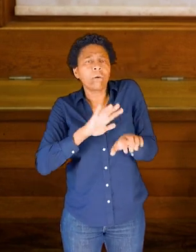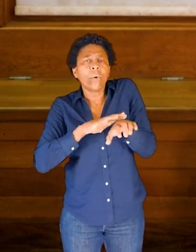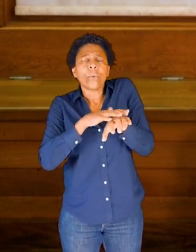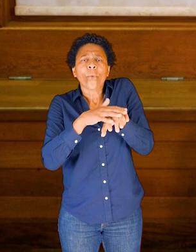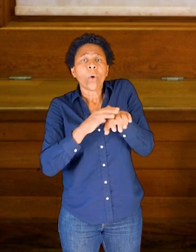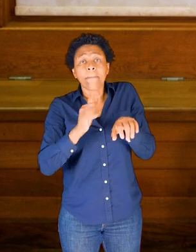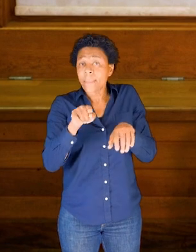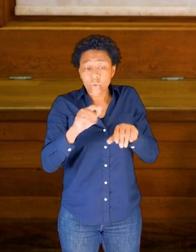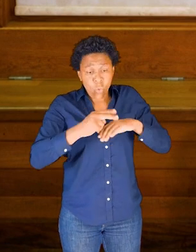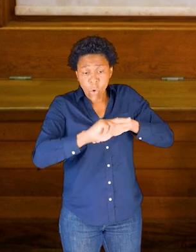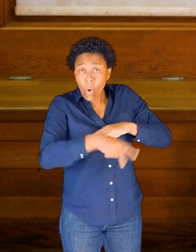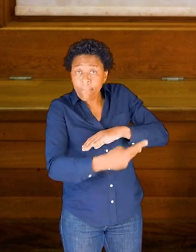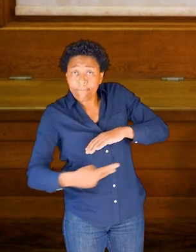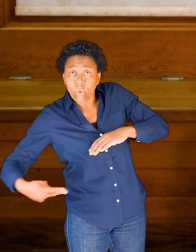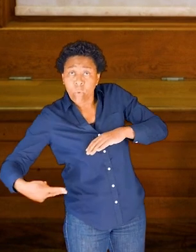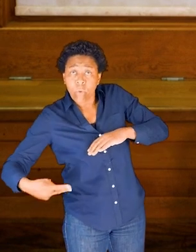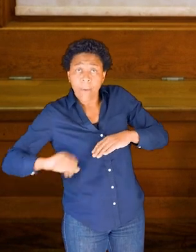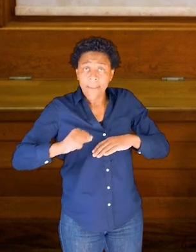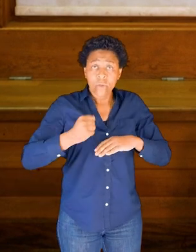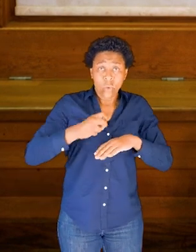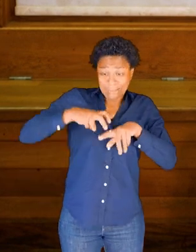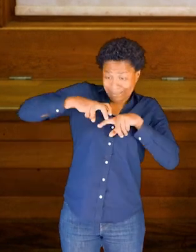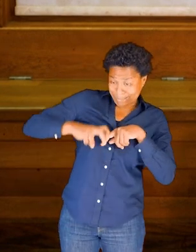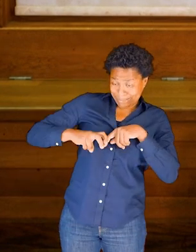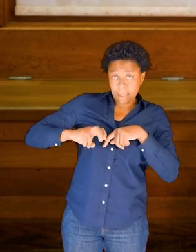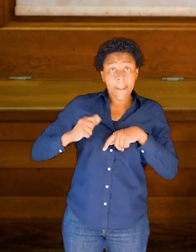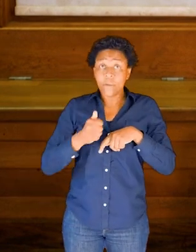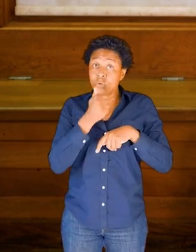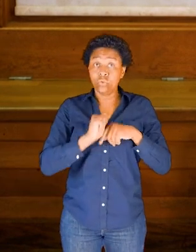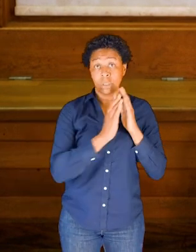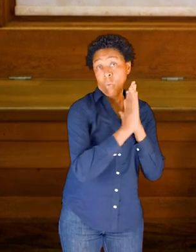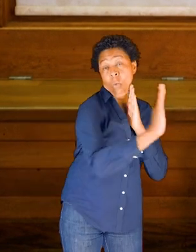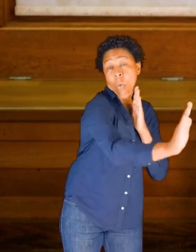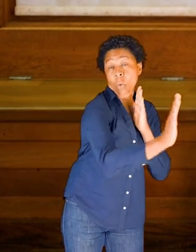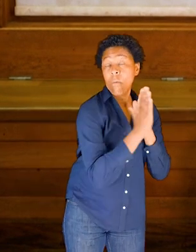You might perhaps work on the floor, change levels, work against a surface.